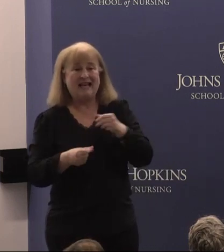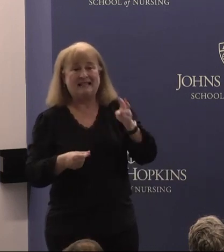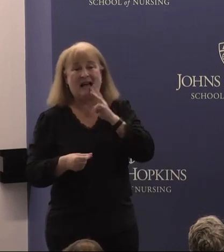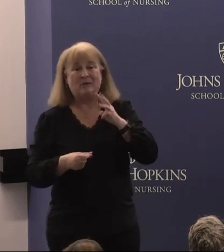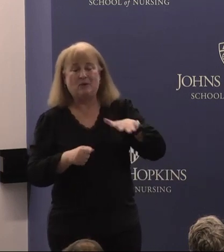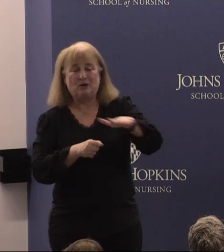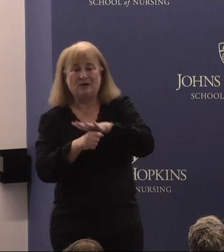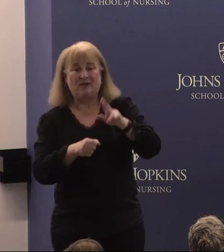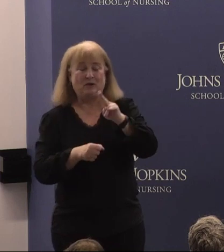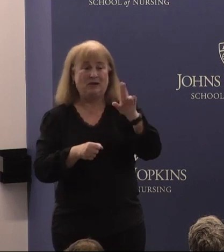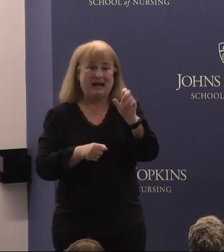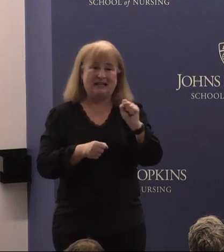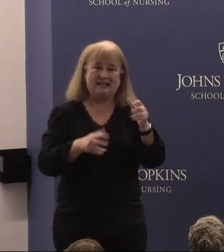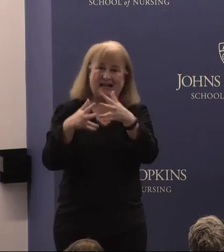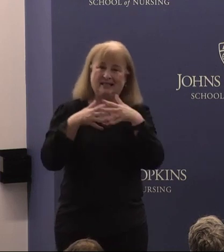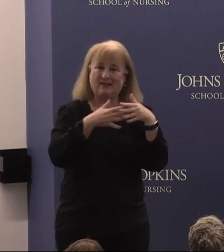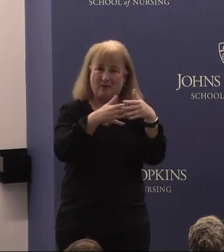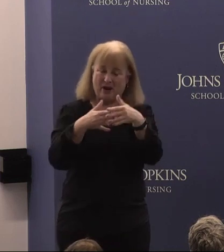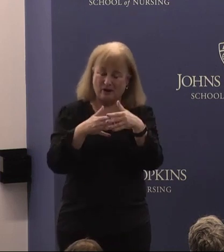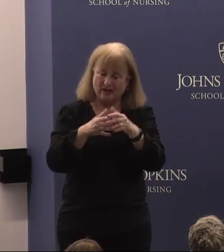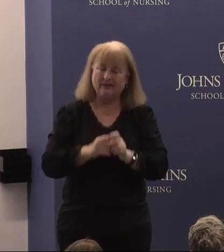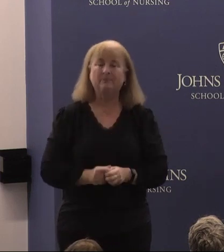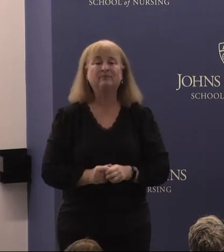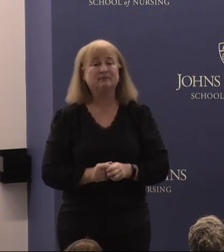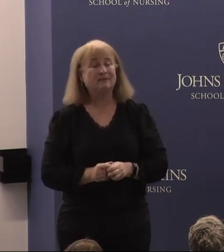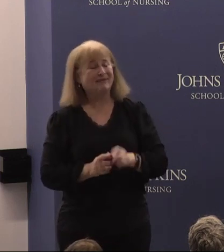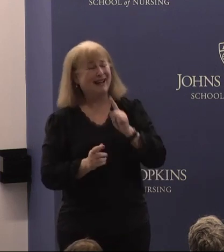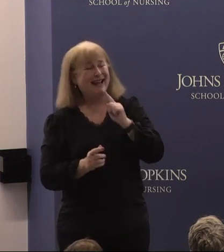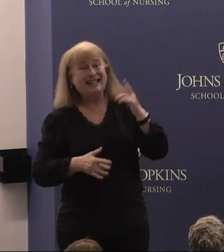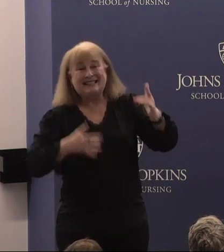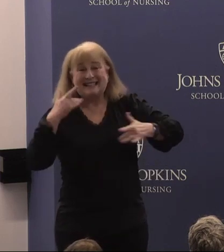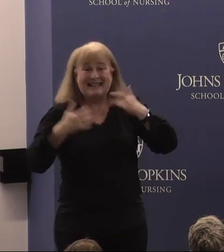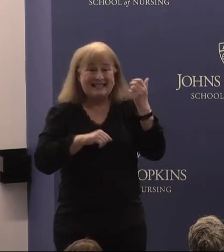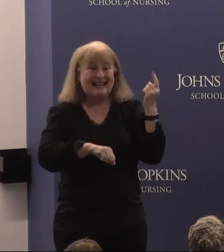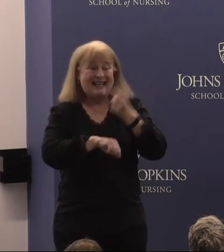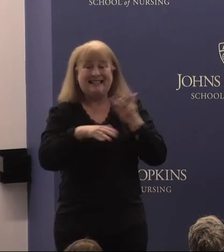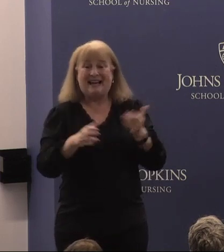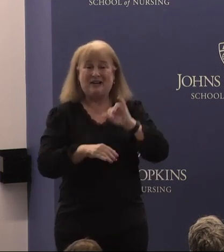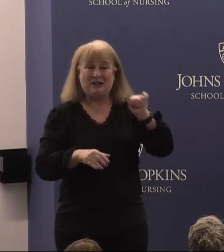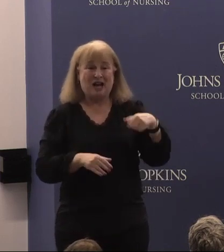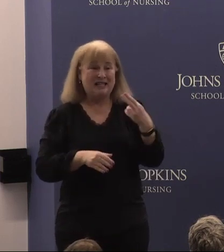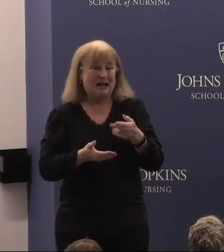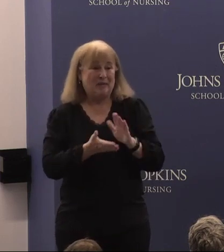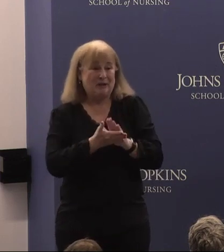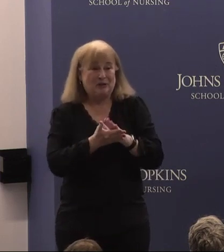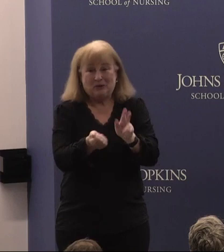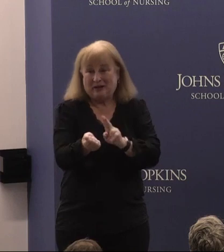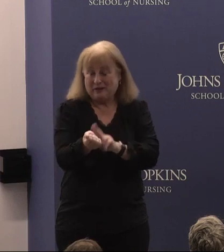United States of America. It's an exciting day here at the Johns Hopkins School of Nursing. The